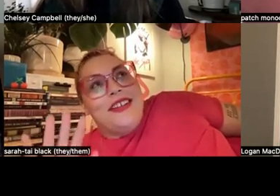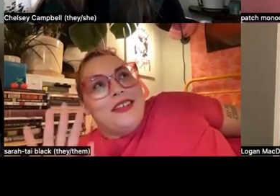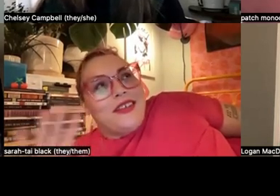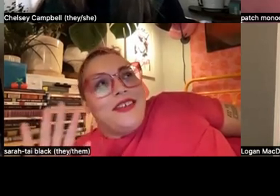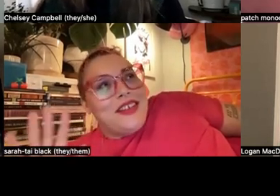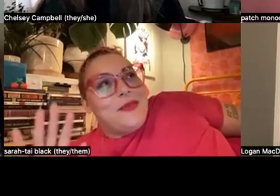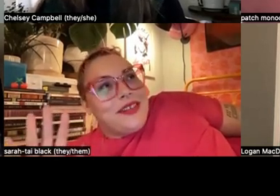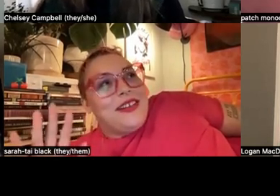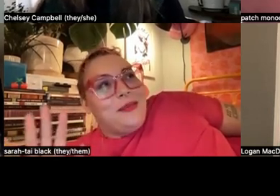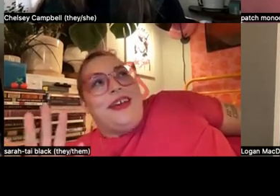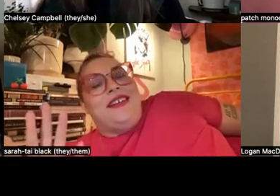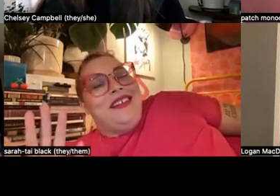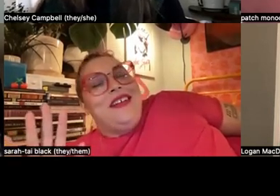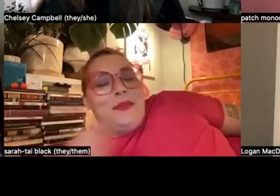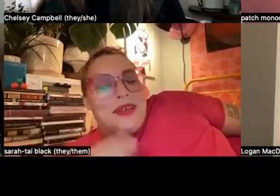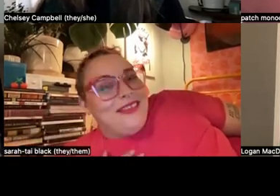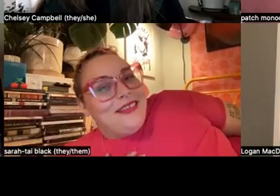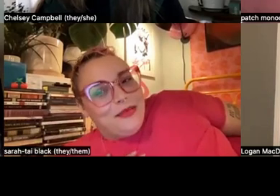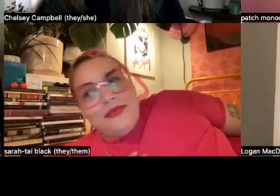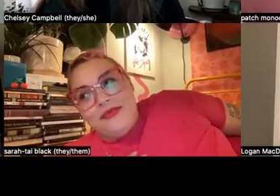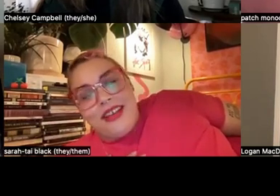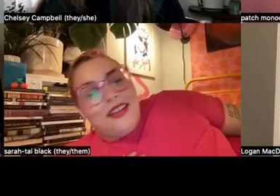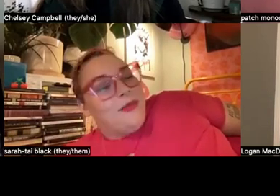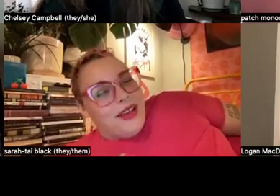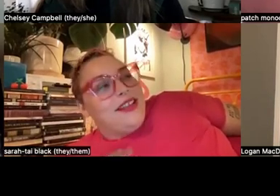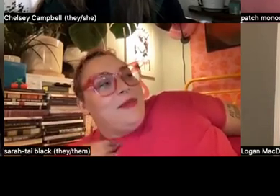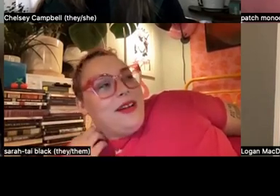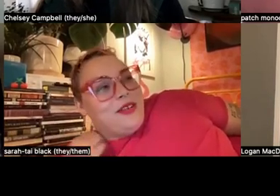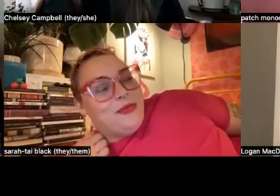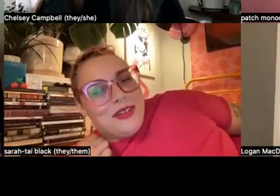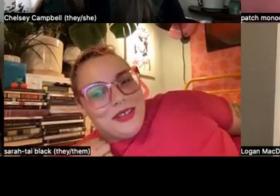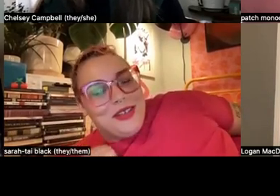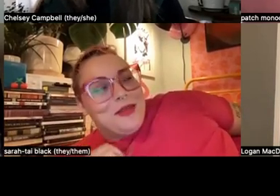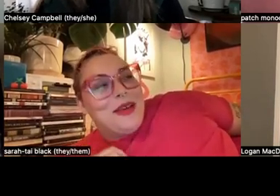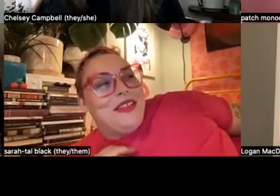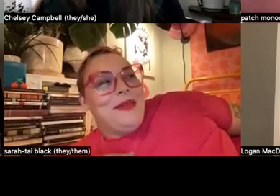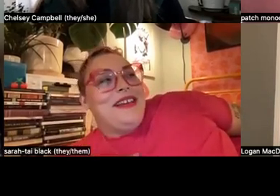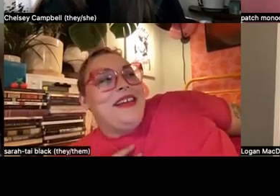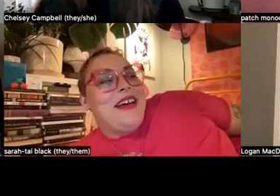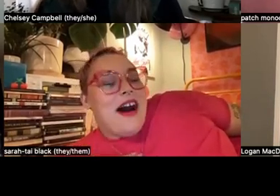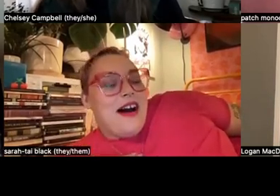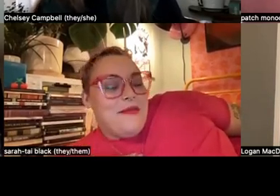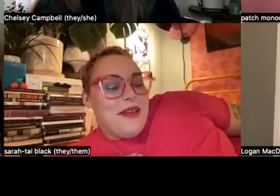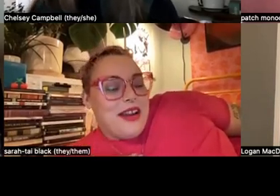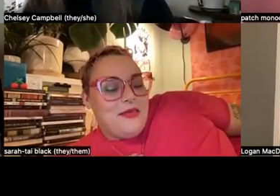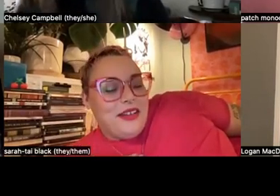there are other things beside the bed. But, I might say my passion project is the bed.